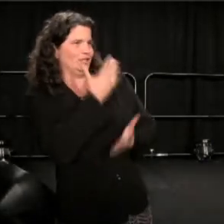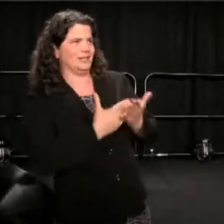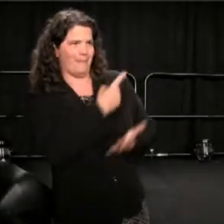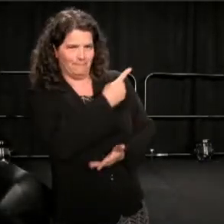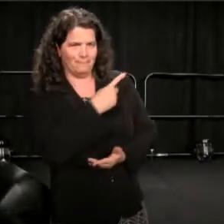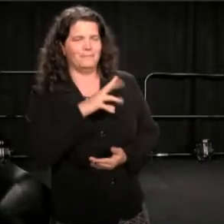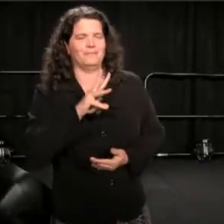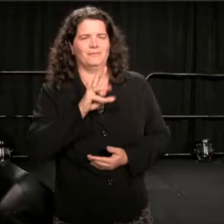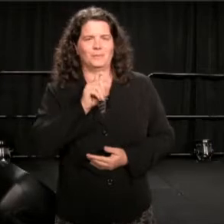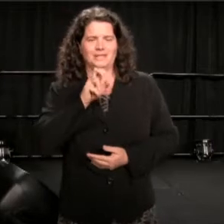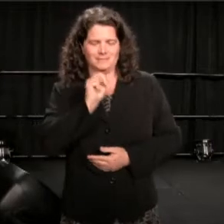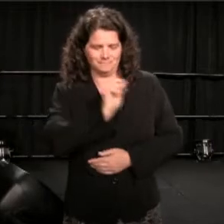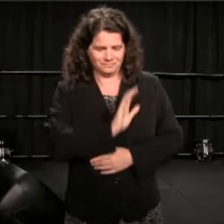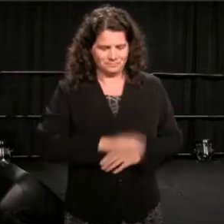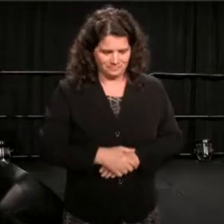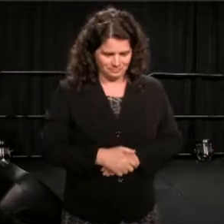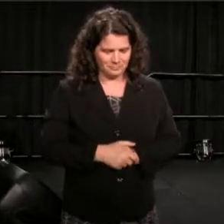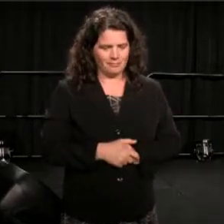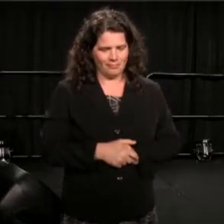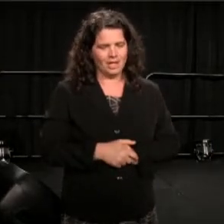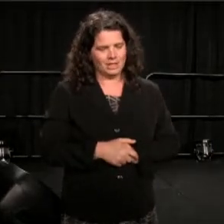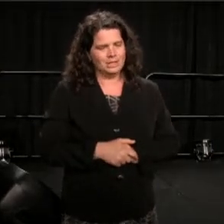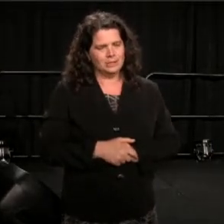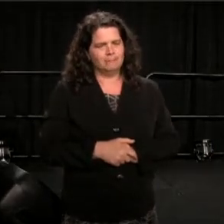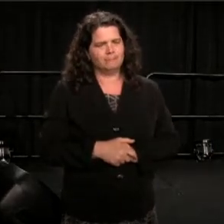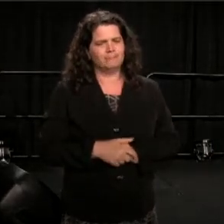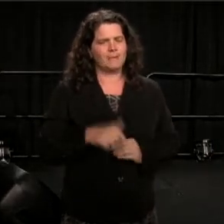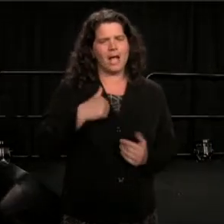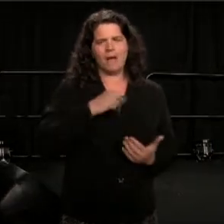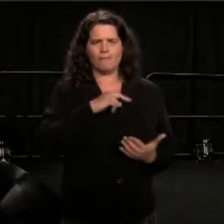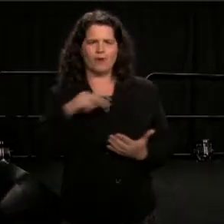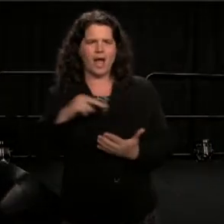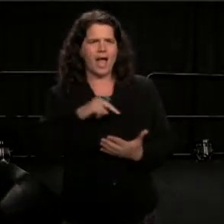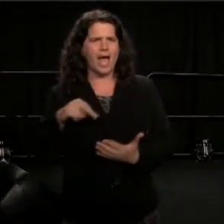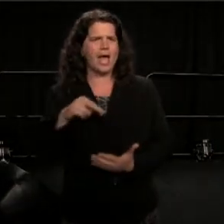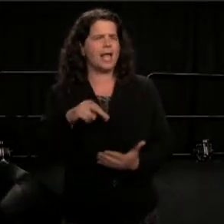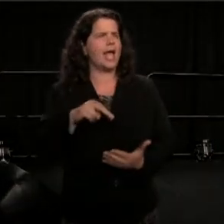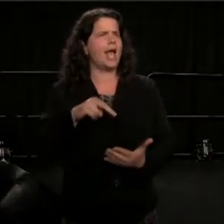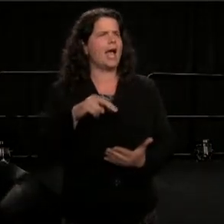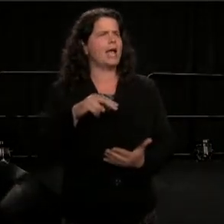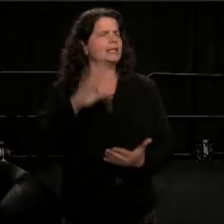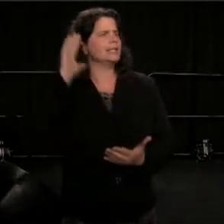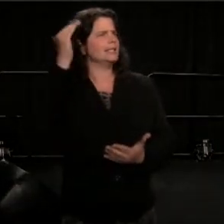And as I sort of sniffed around, people were very shocked at Wison's passion.